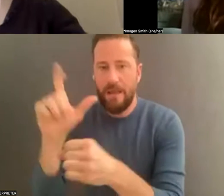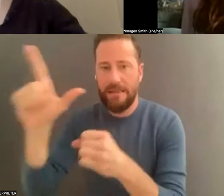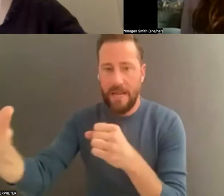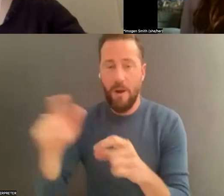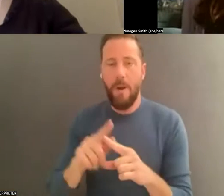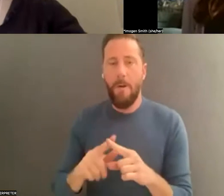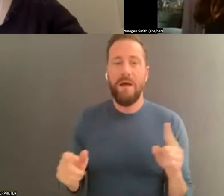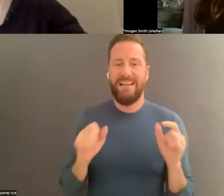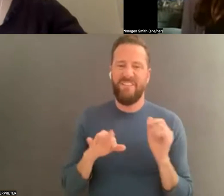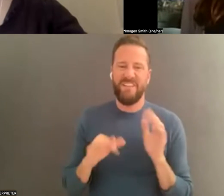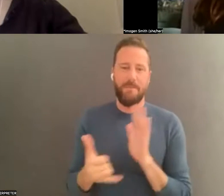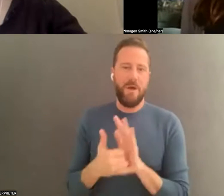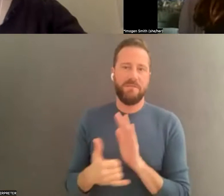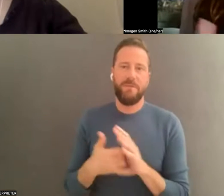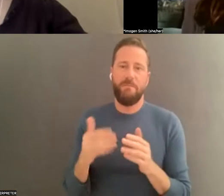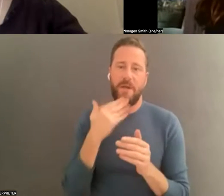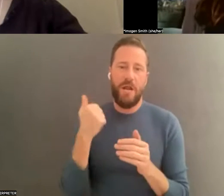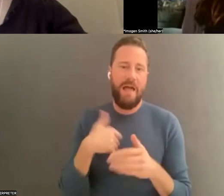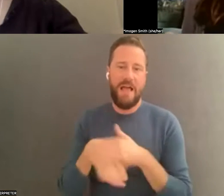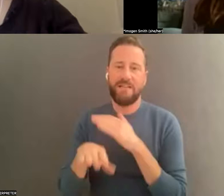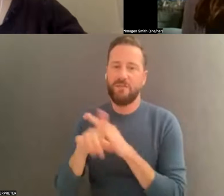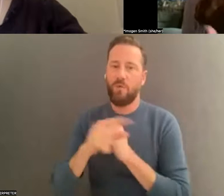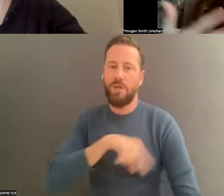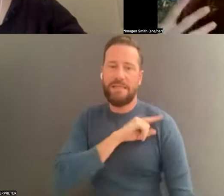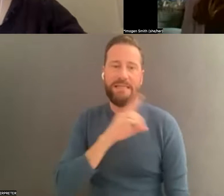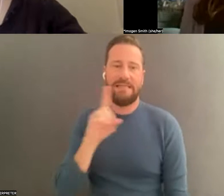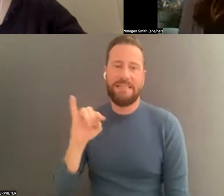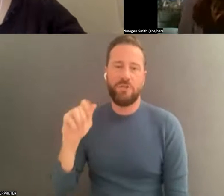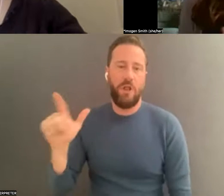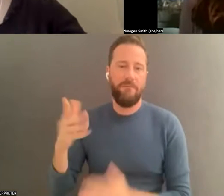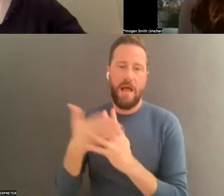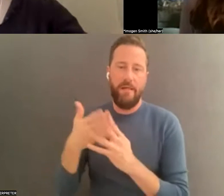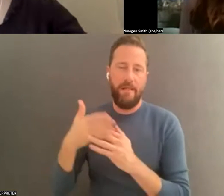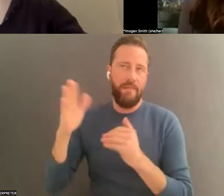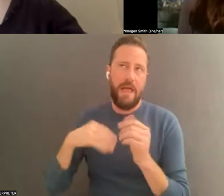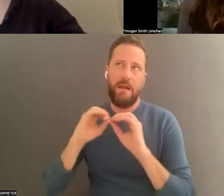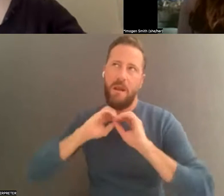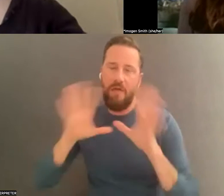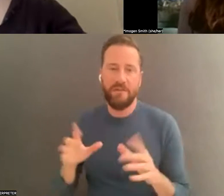better to have an access quality digital file than nothing. Don't let the perfect be the enemy of